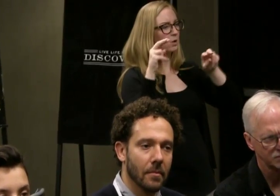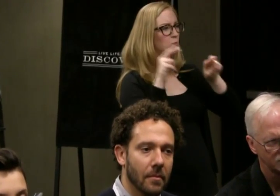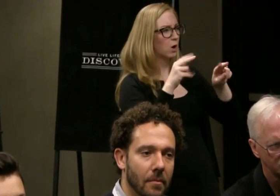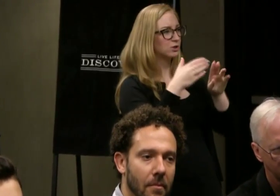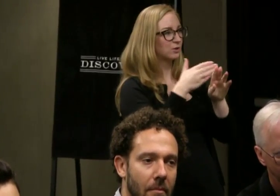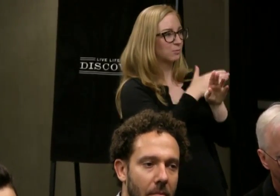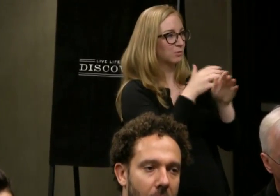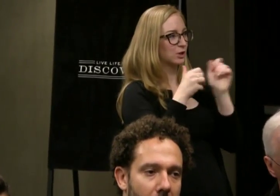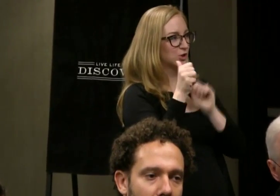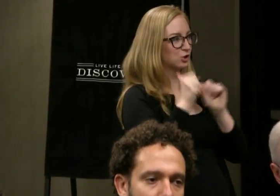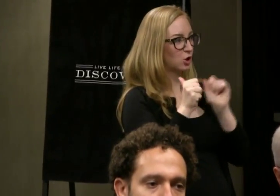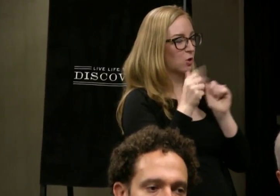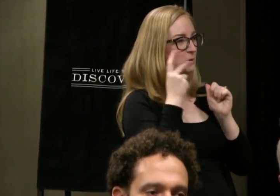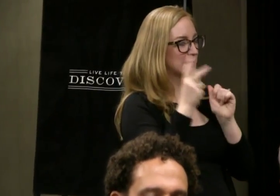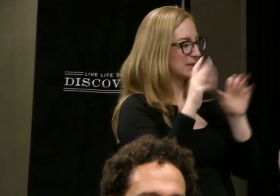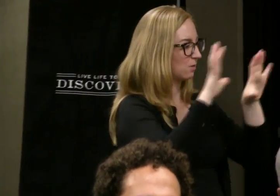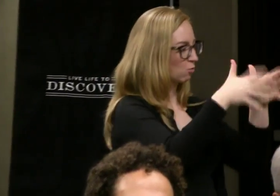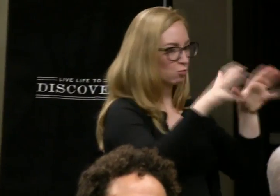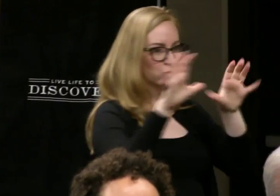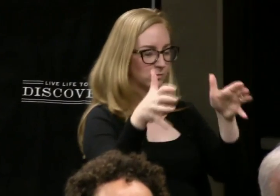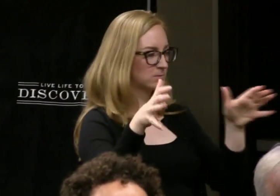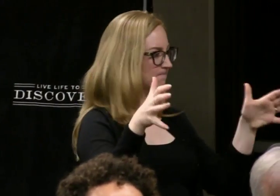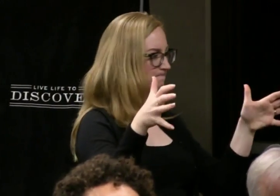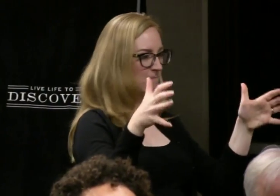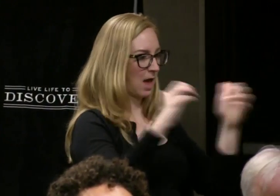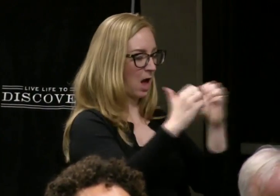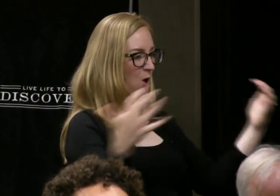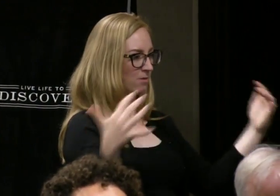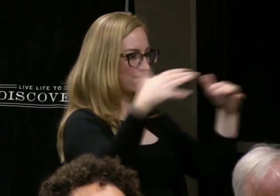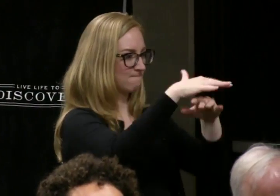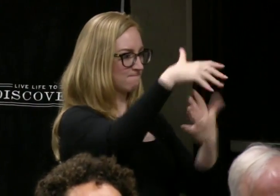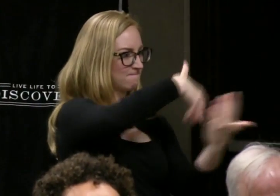of these two very different demographics come together for a singular--